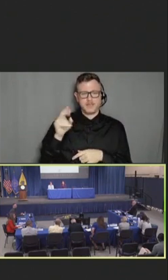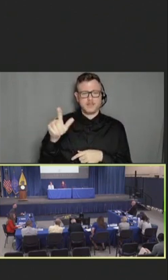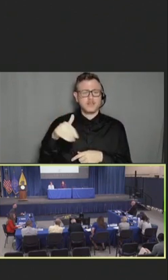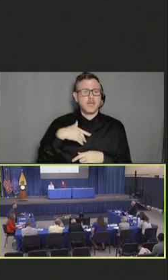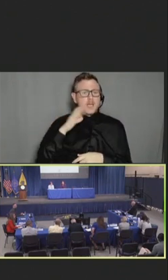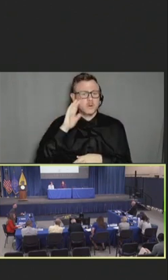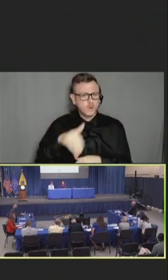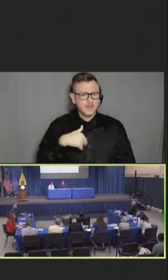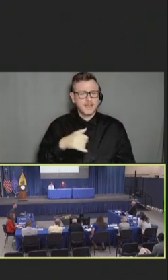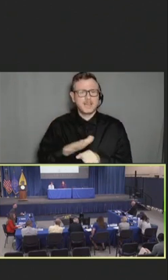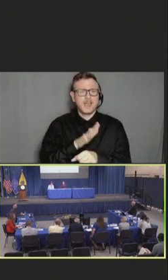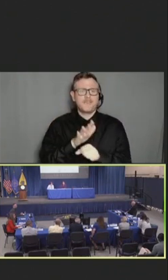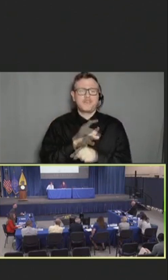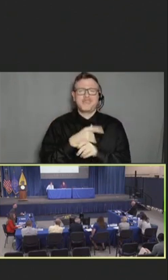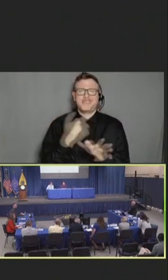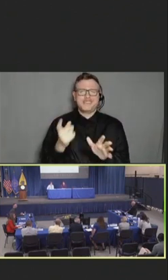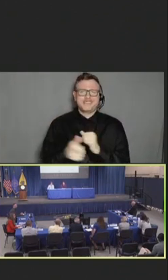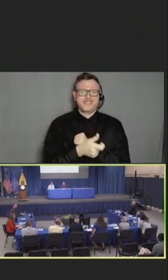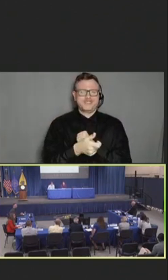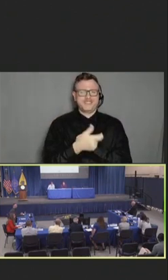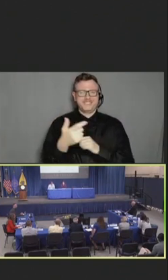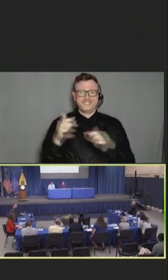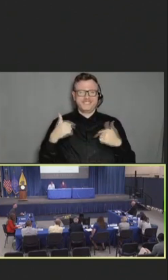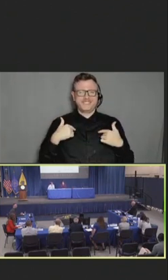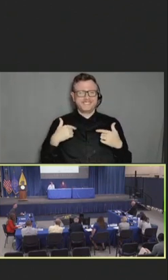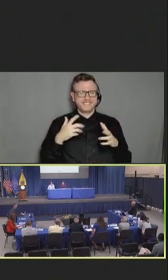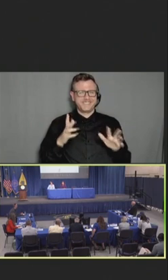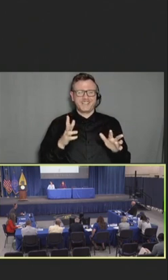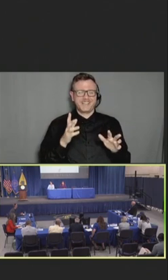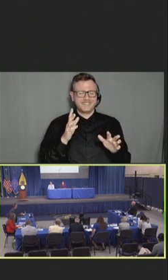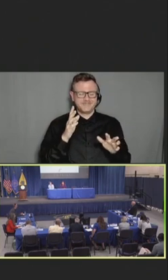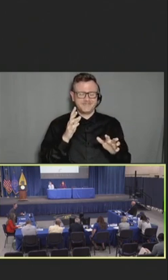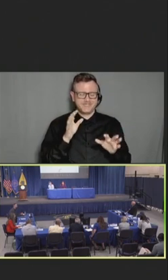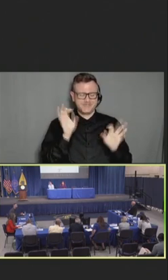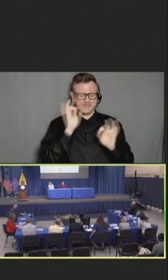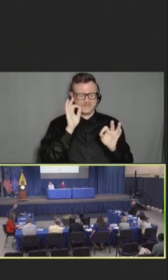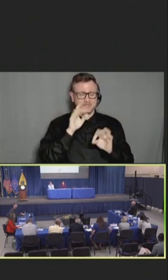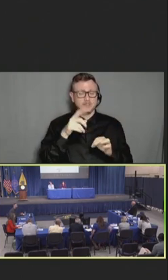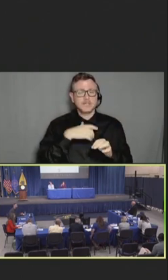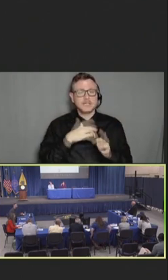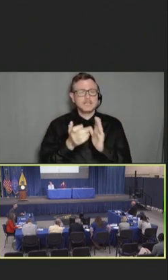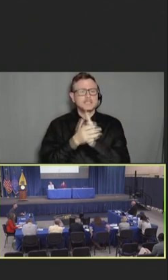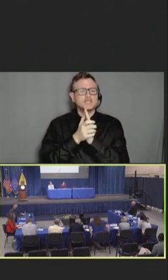So, I'm sorry if this is a really obvious question, but skilled nursing facilities and